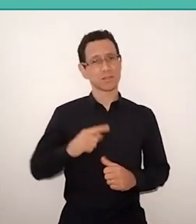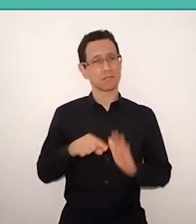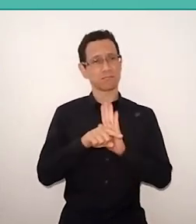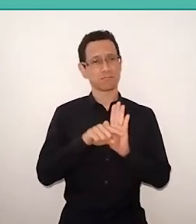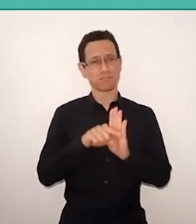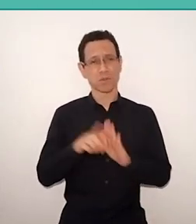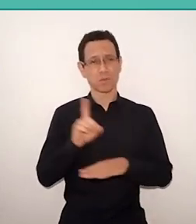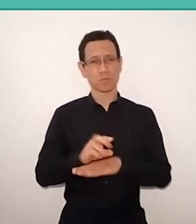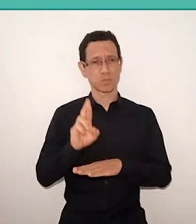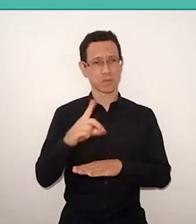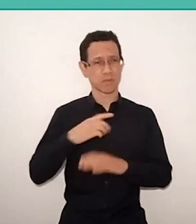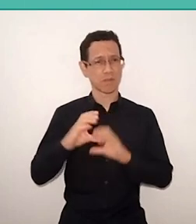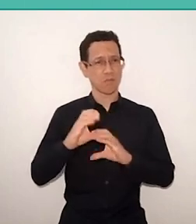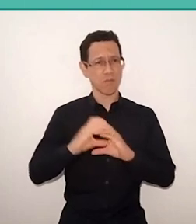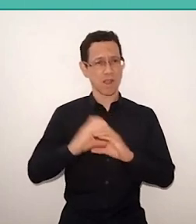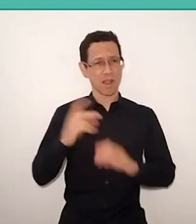that I coordinate here at Uninove.